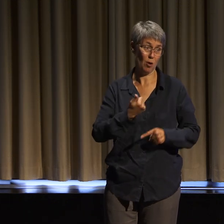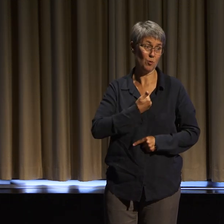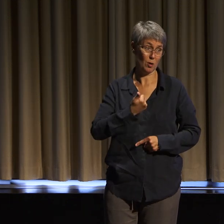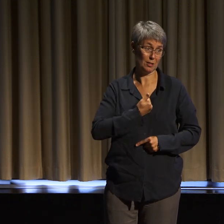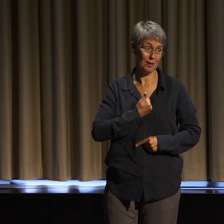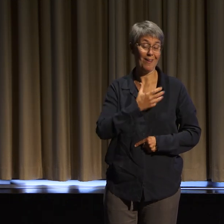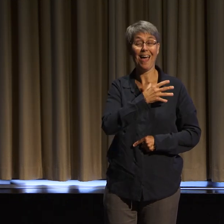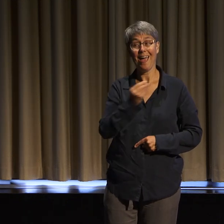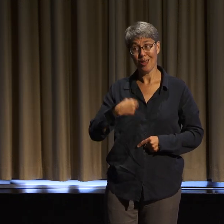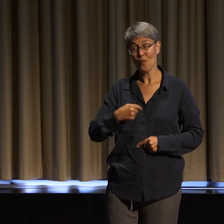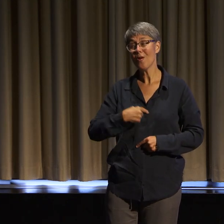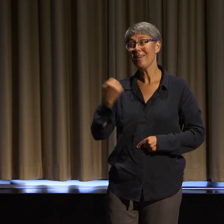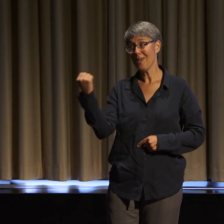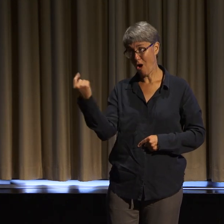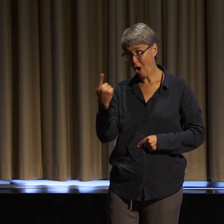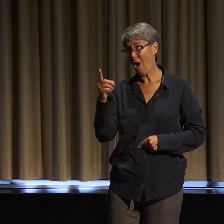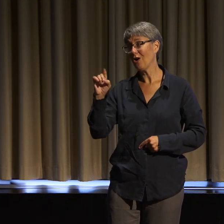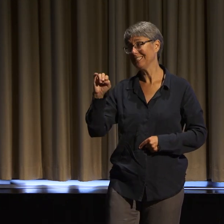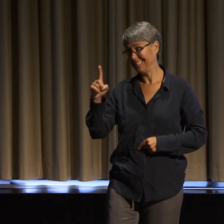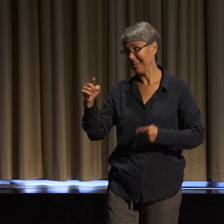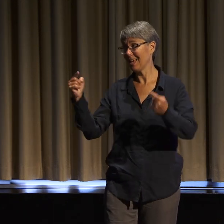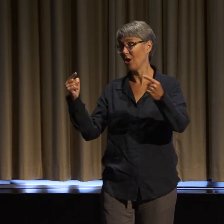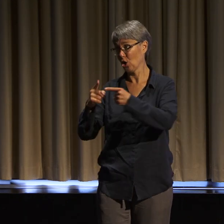or looked away from home in some way, shape,